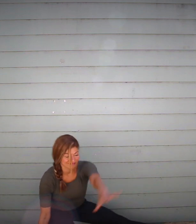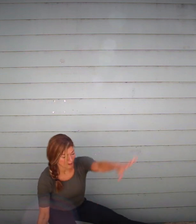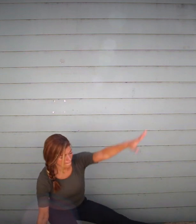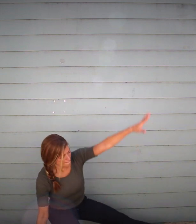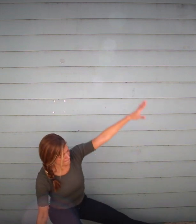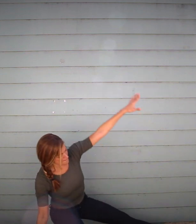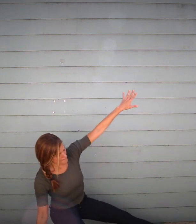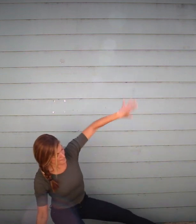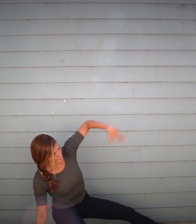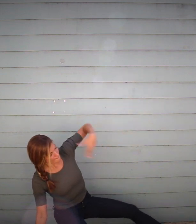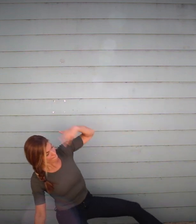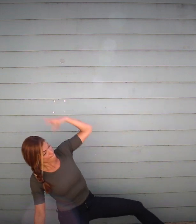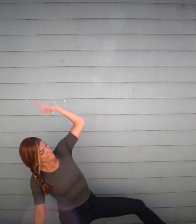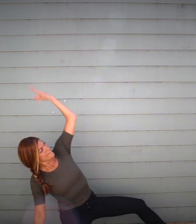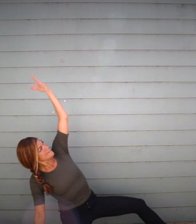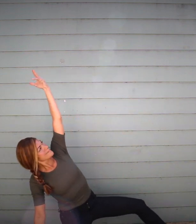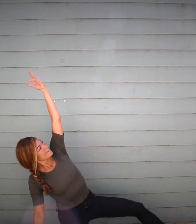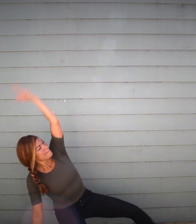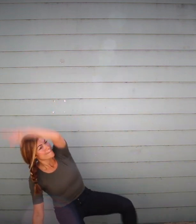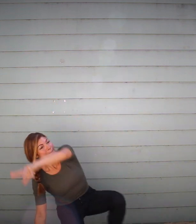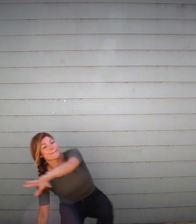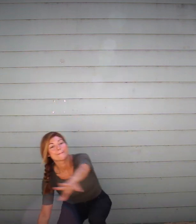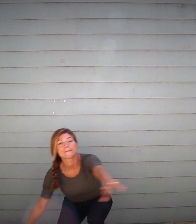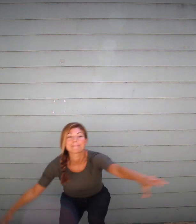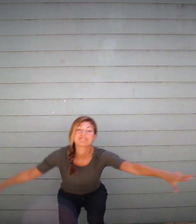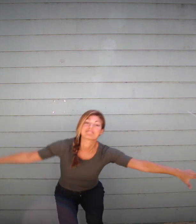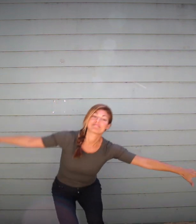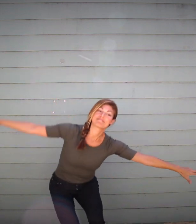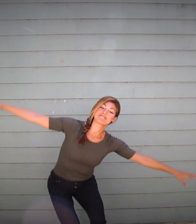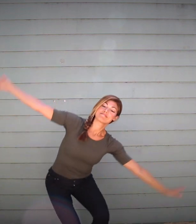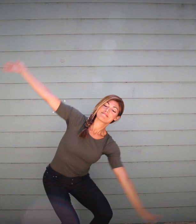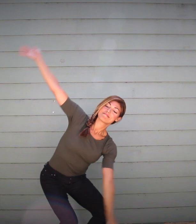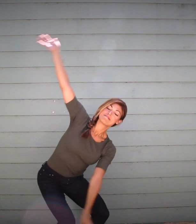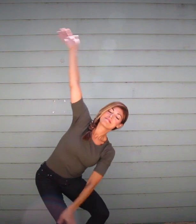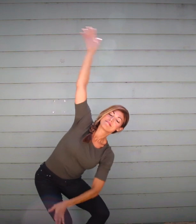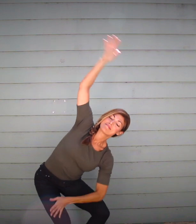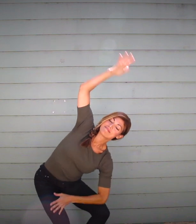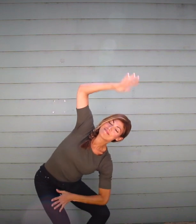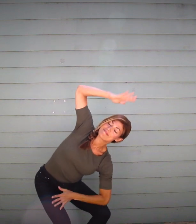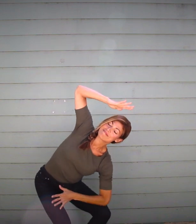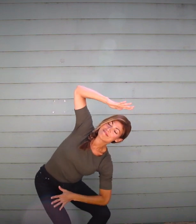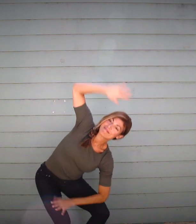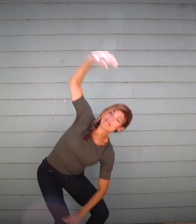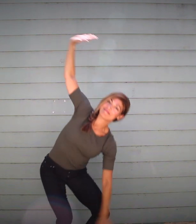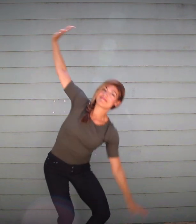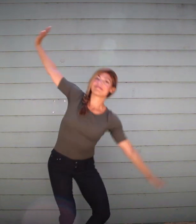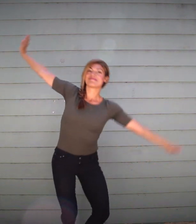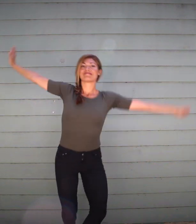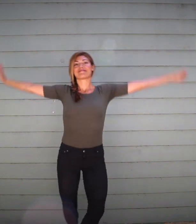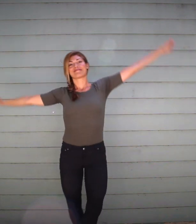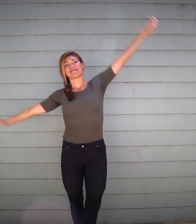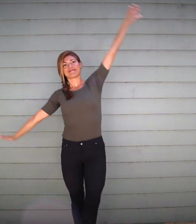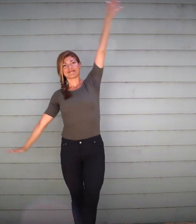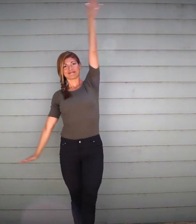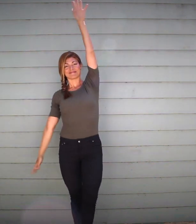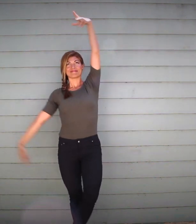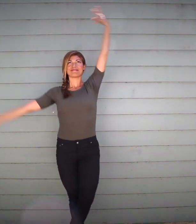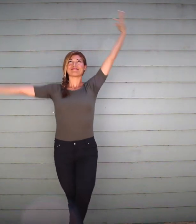You can create so many shapes on multiple levels. Really get your spine and legs into your movements.